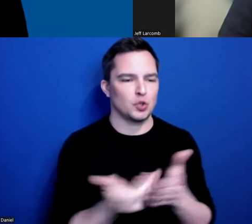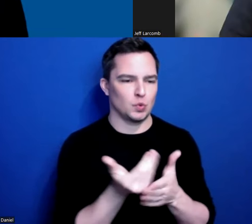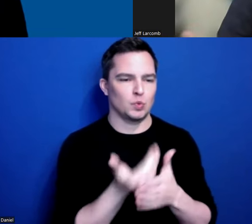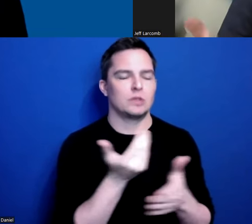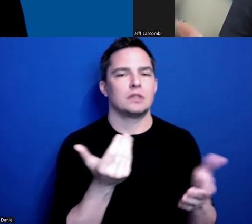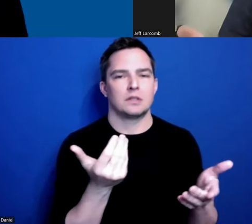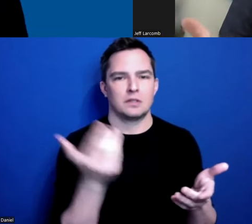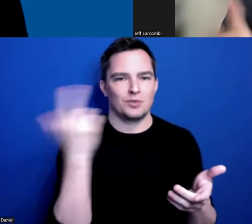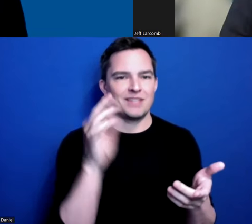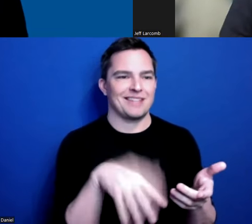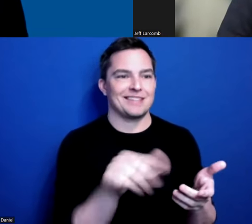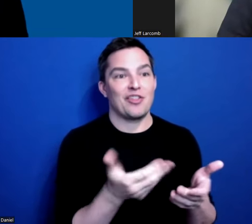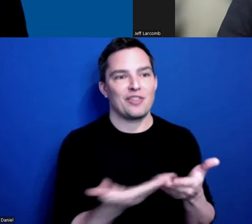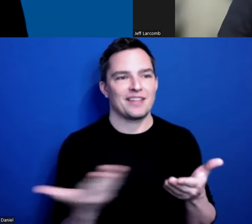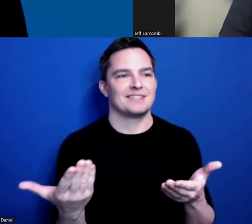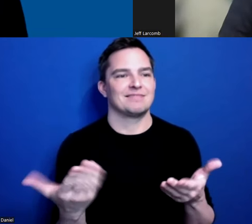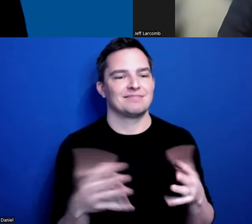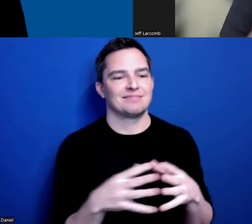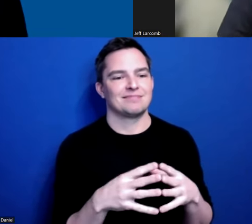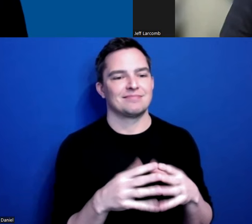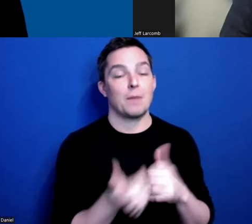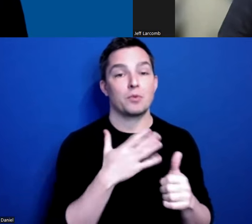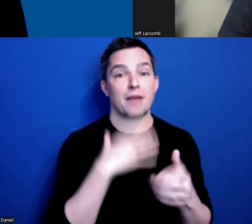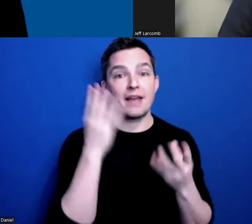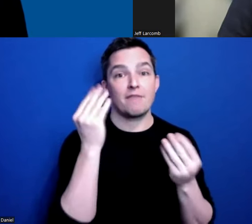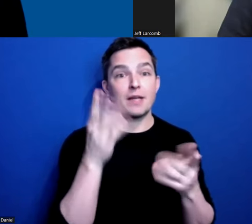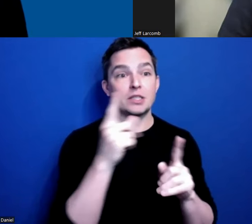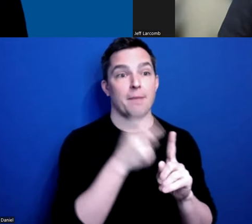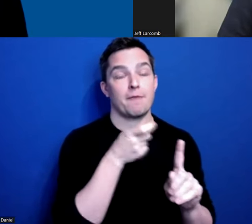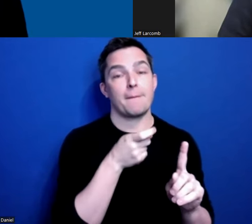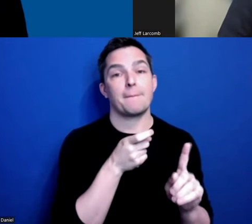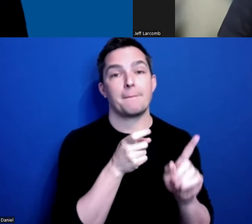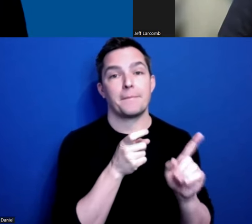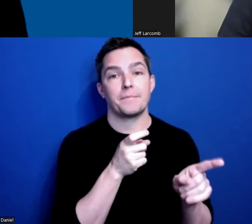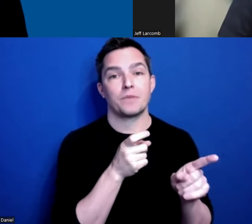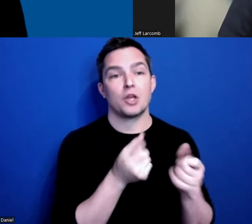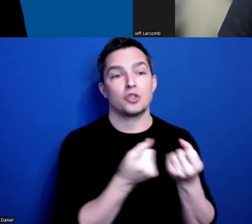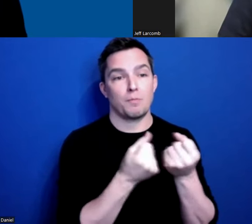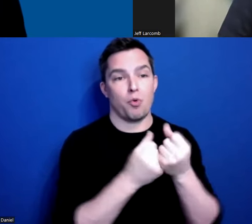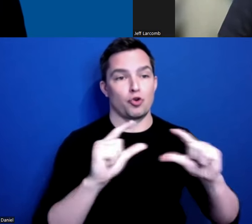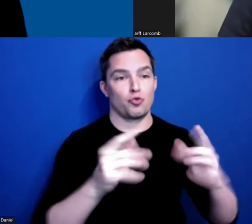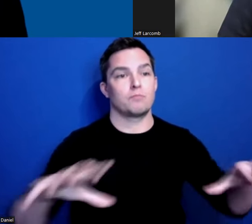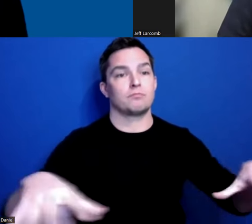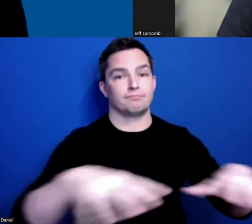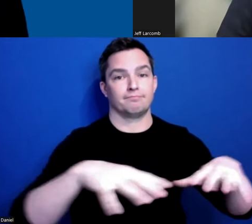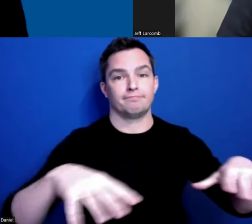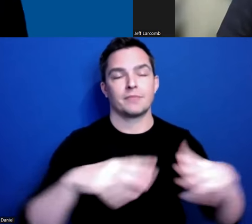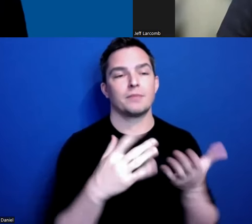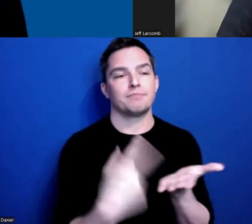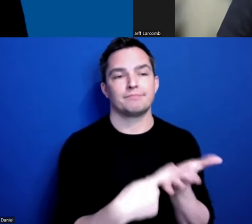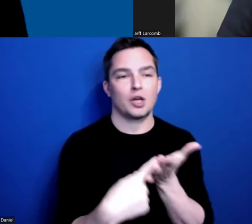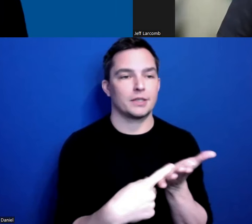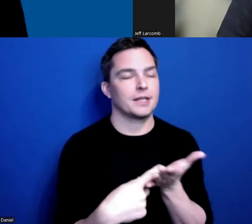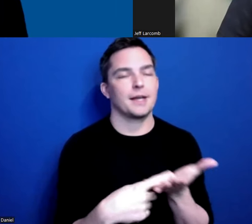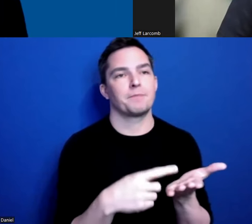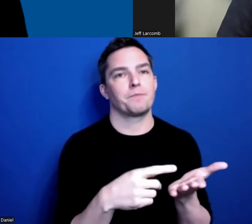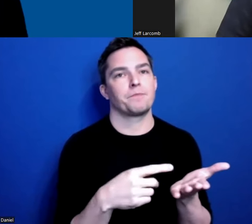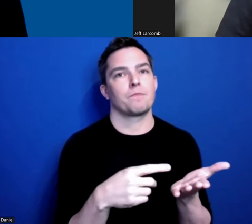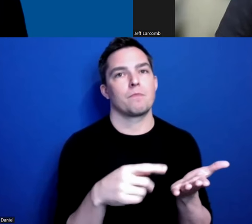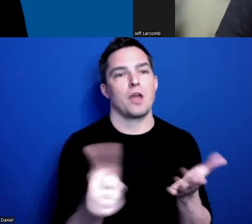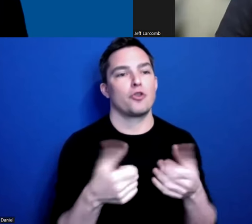the other thing. Most of my information comes from support groups, talking to other survivors.